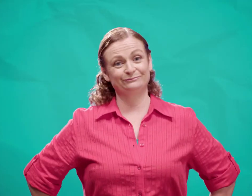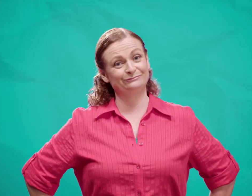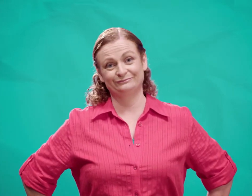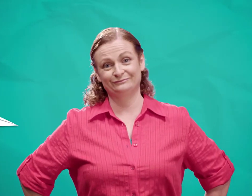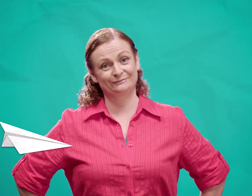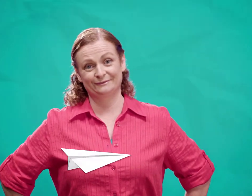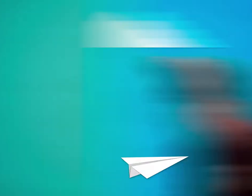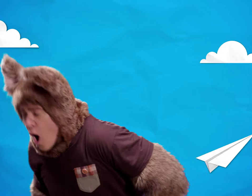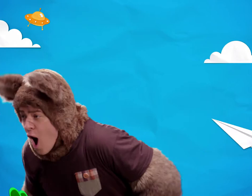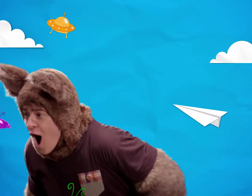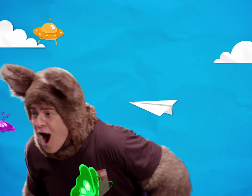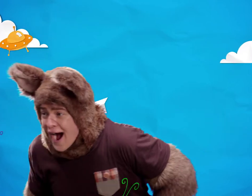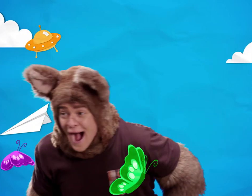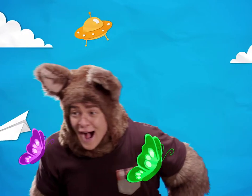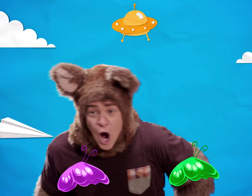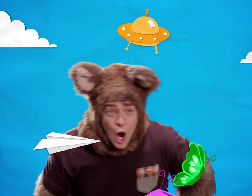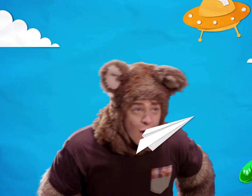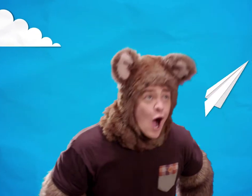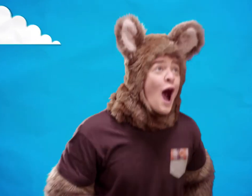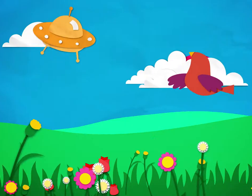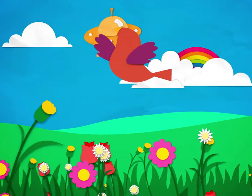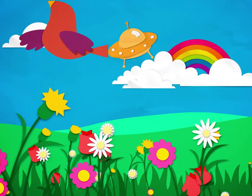Hmm! Aww, wow!